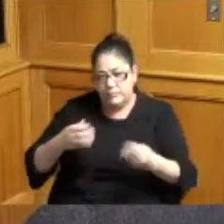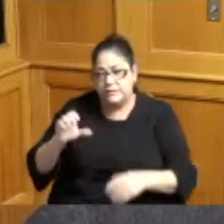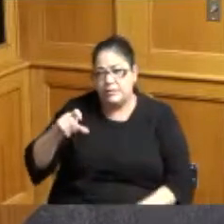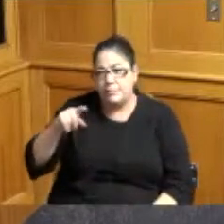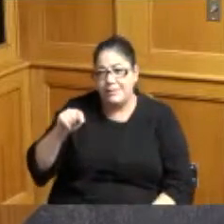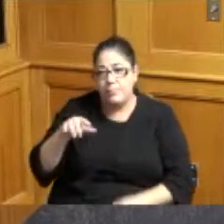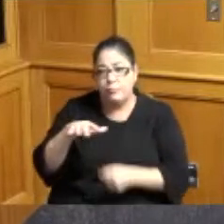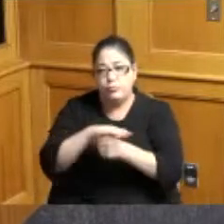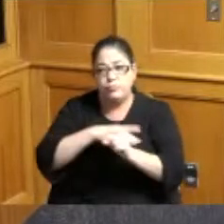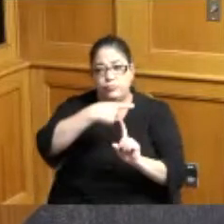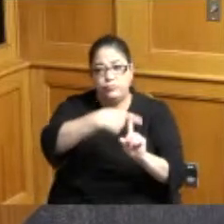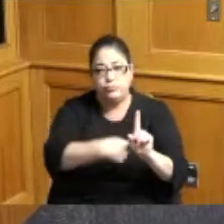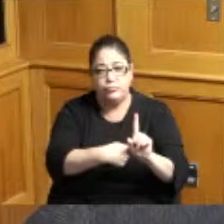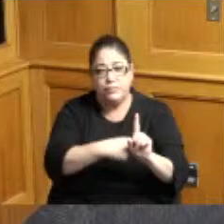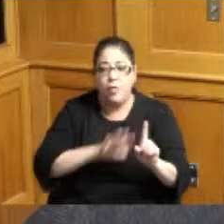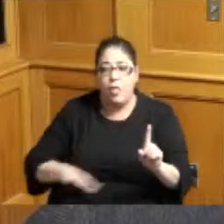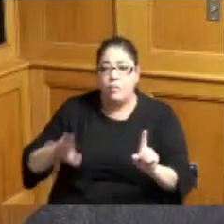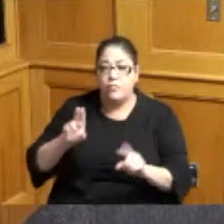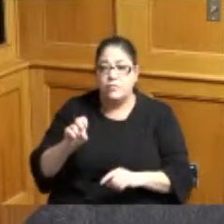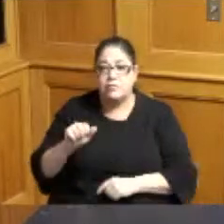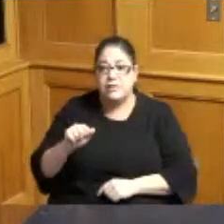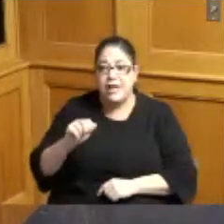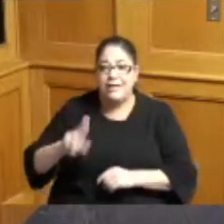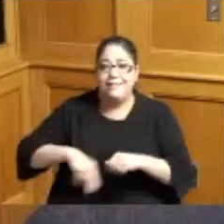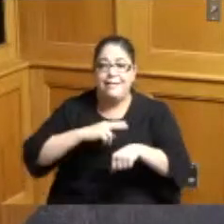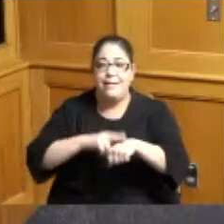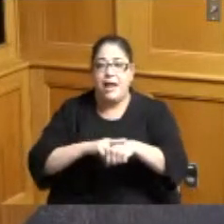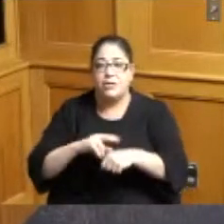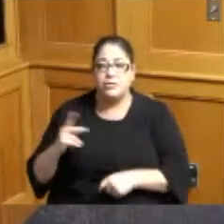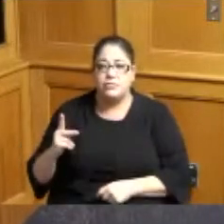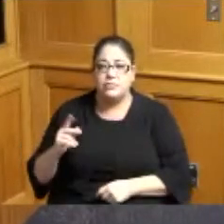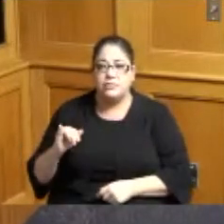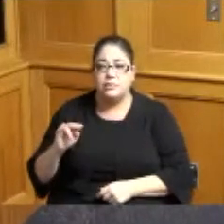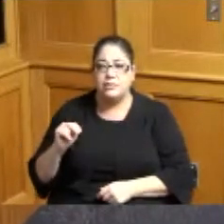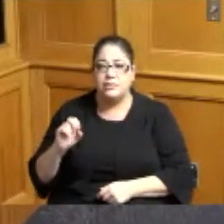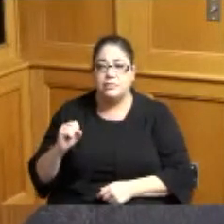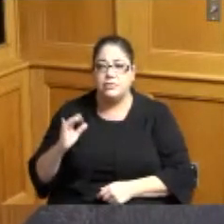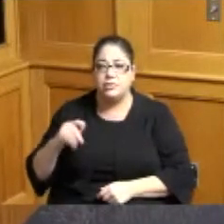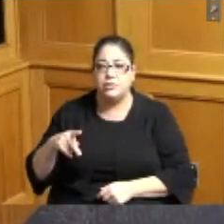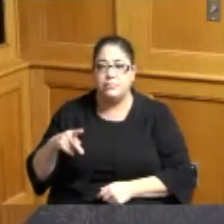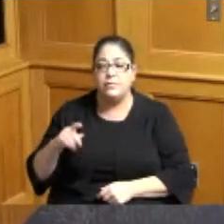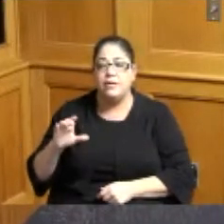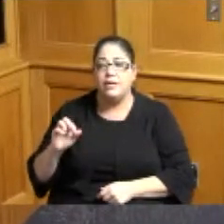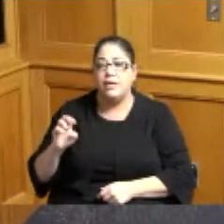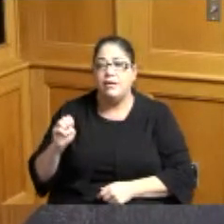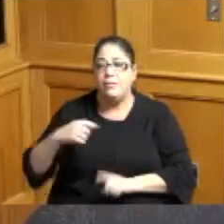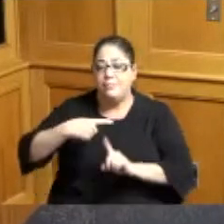locally and nationally as National kinship care awareness month to honor the relatives who take